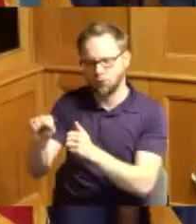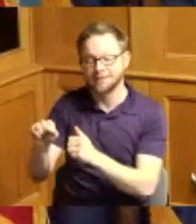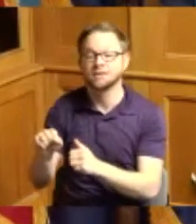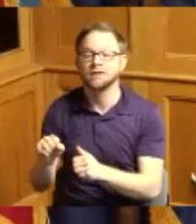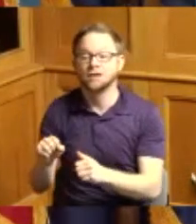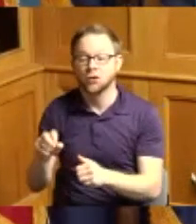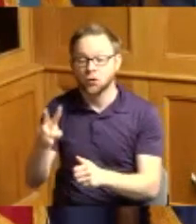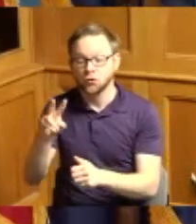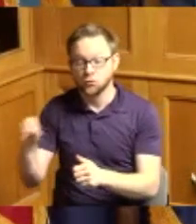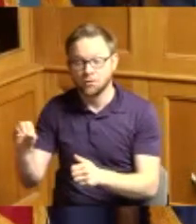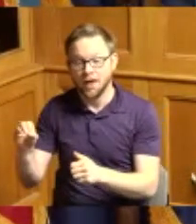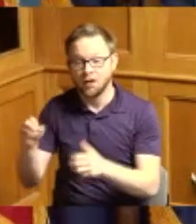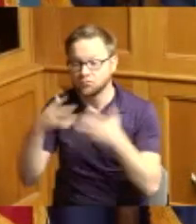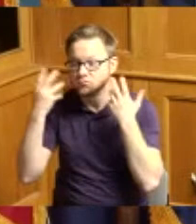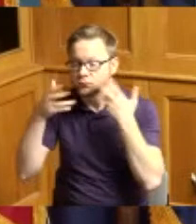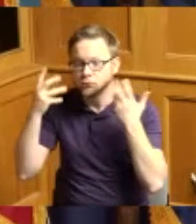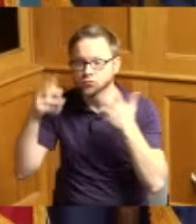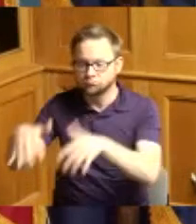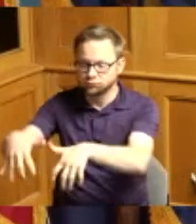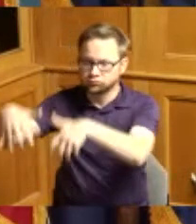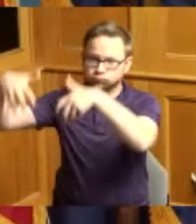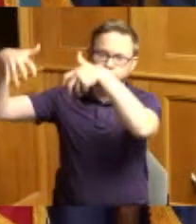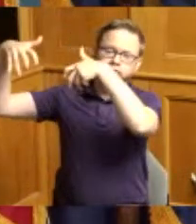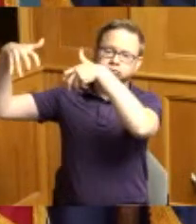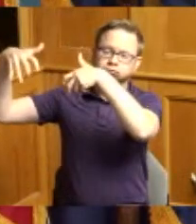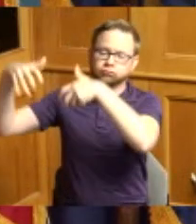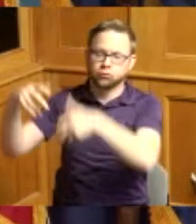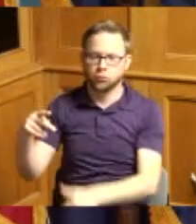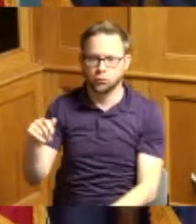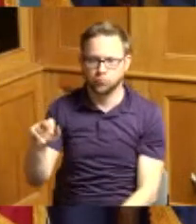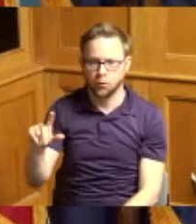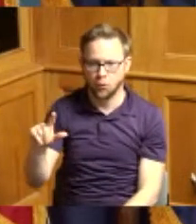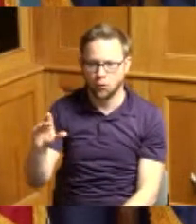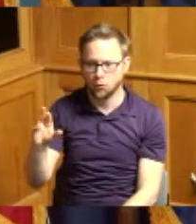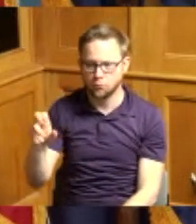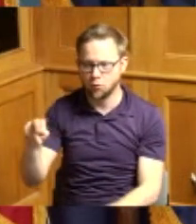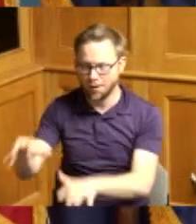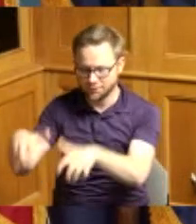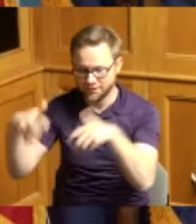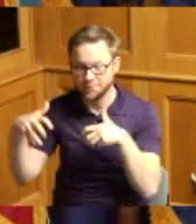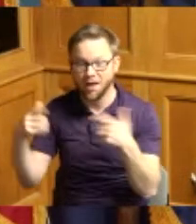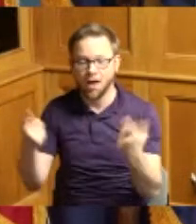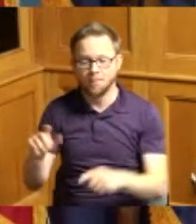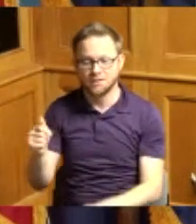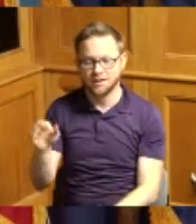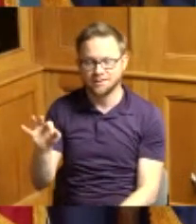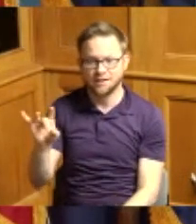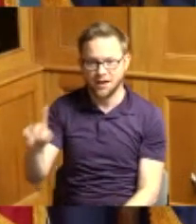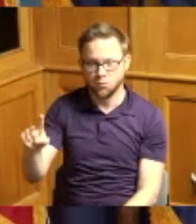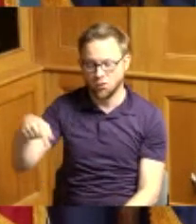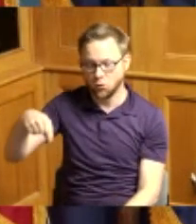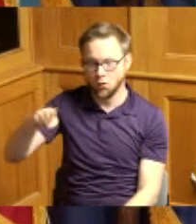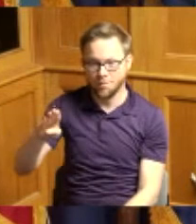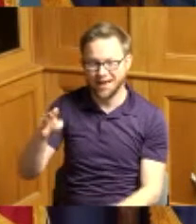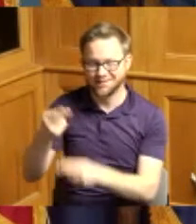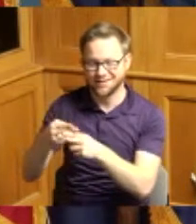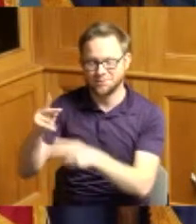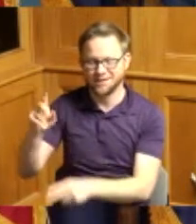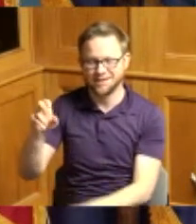their current home Paul Brown Stadium and whereas in 1981 the quarterback Ken Anderson had an MVP